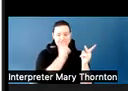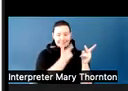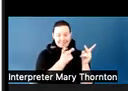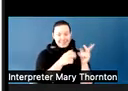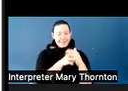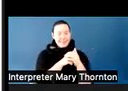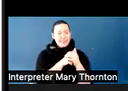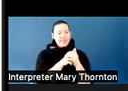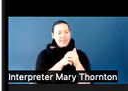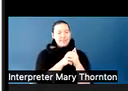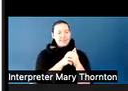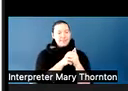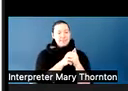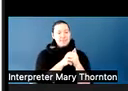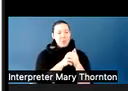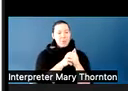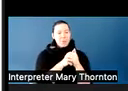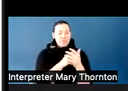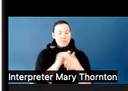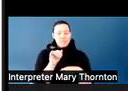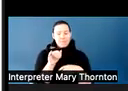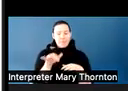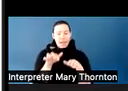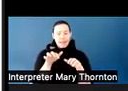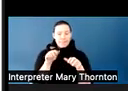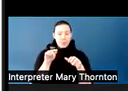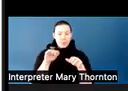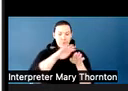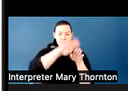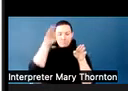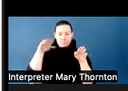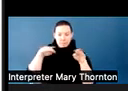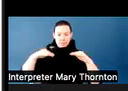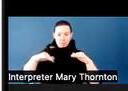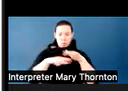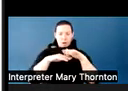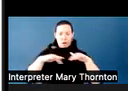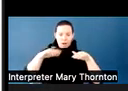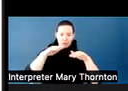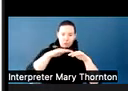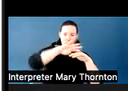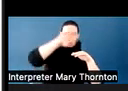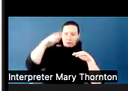which could look like a variety of things. In this case, I'm giving an example based around autism